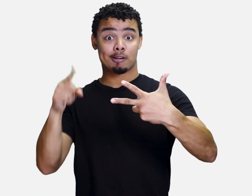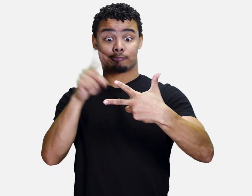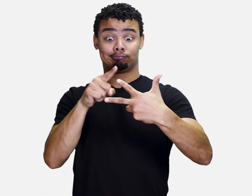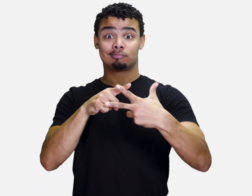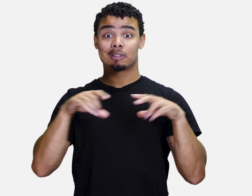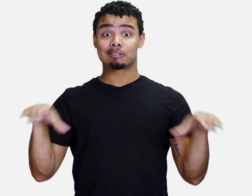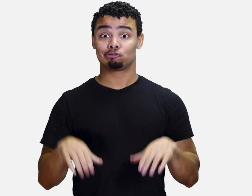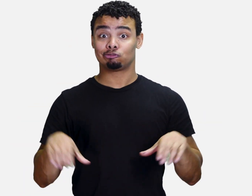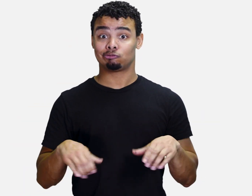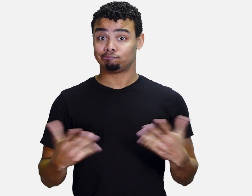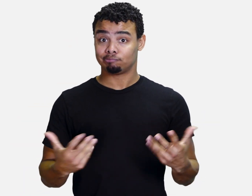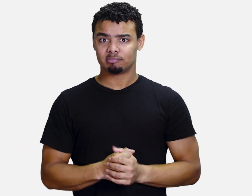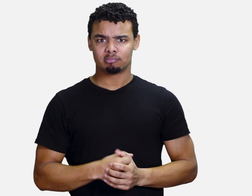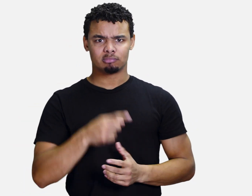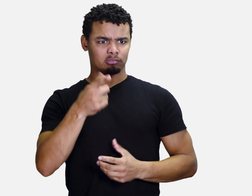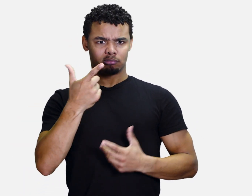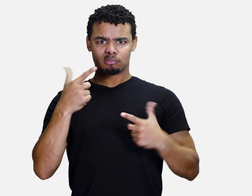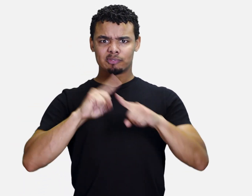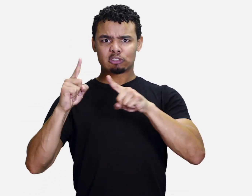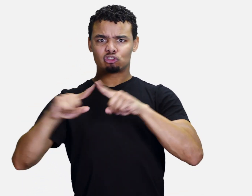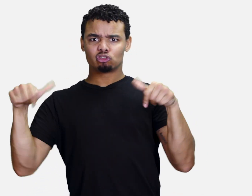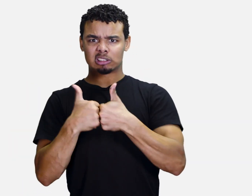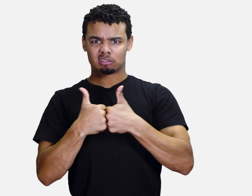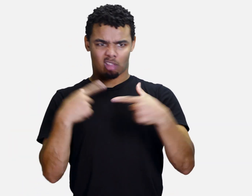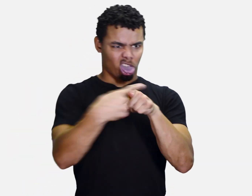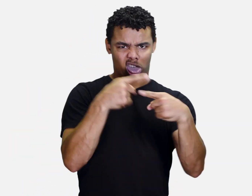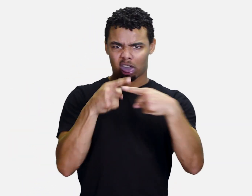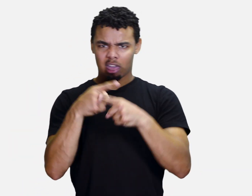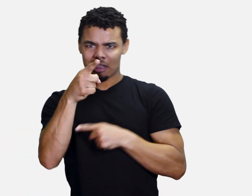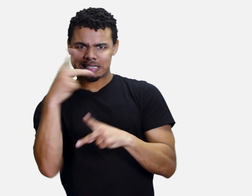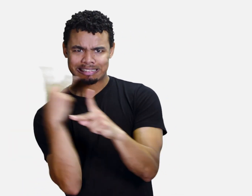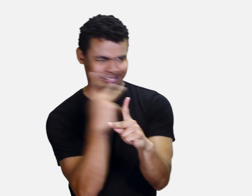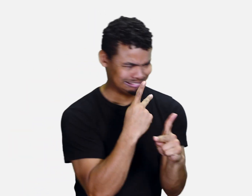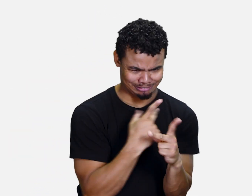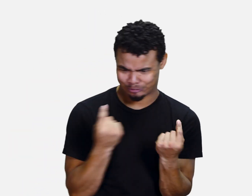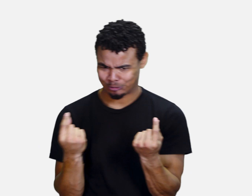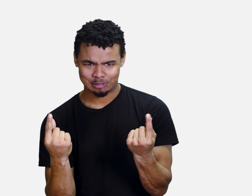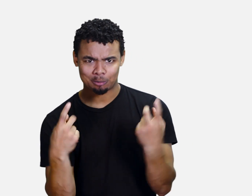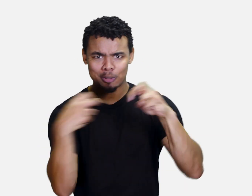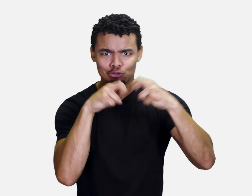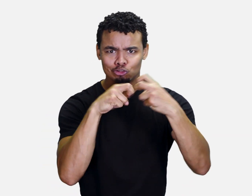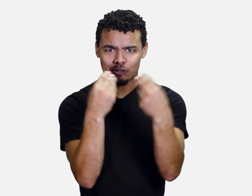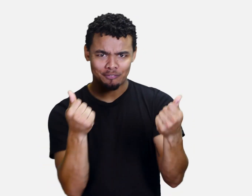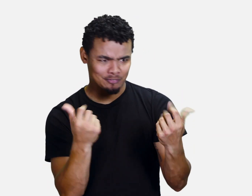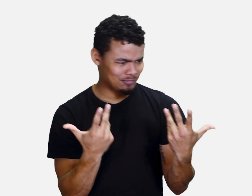Second, act-- when facing different barriers or conflicts, you will need to figure out